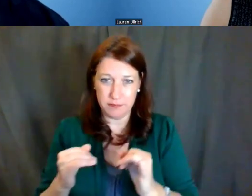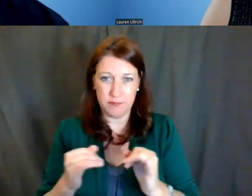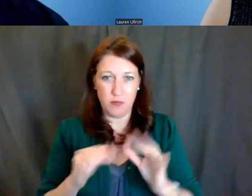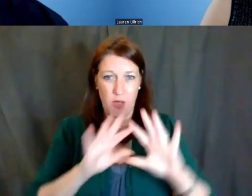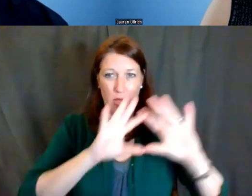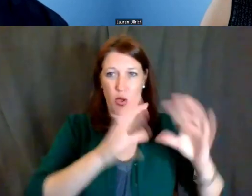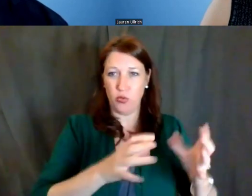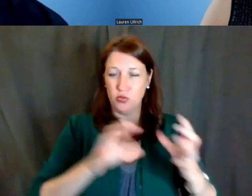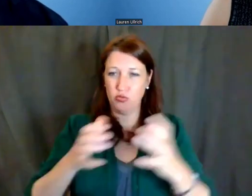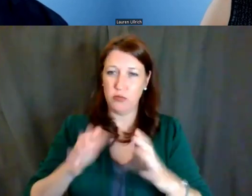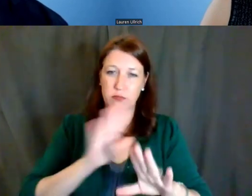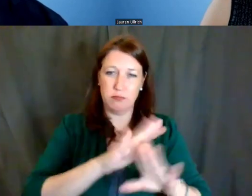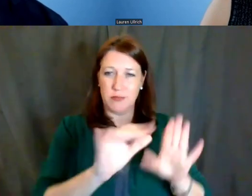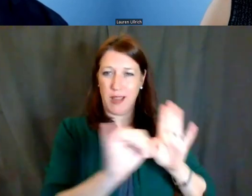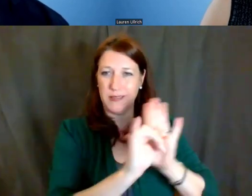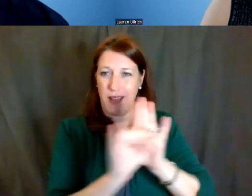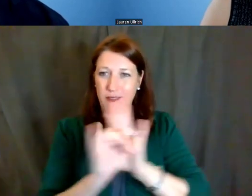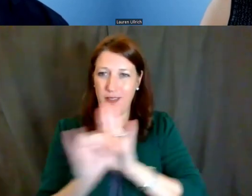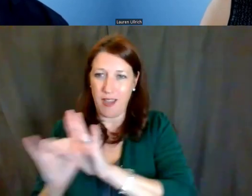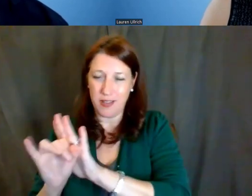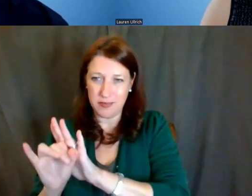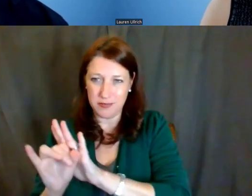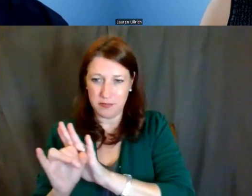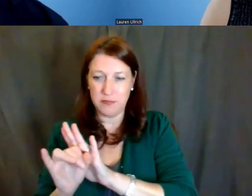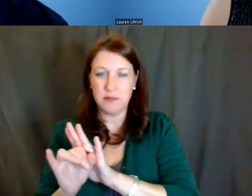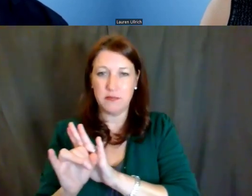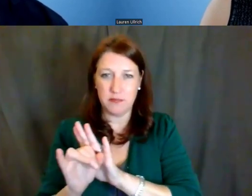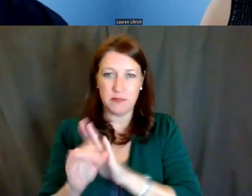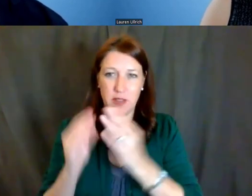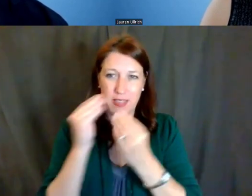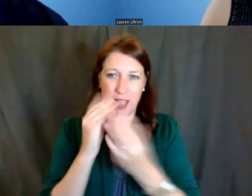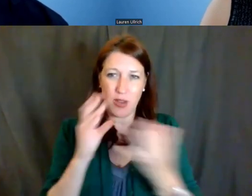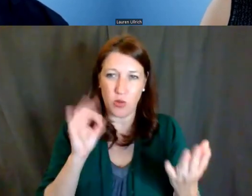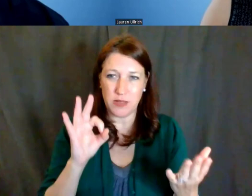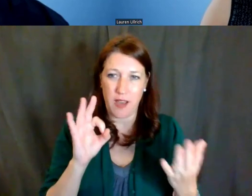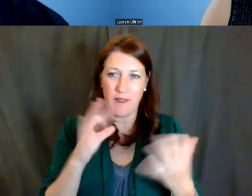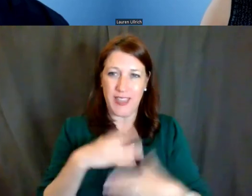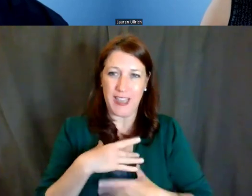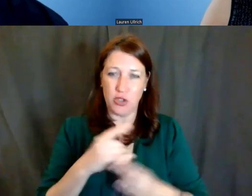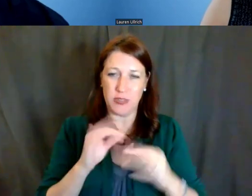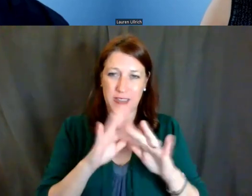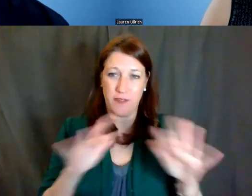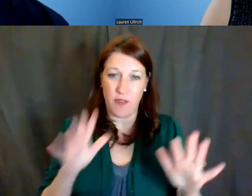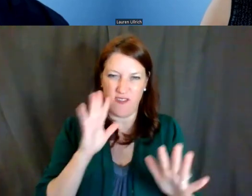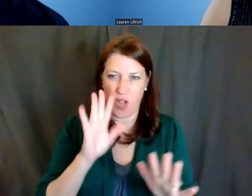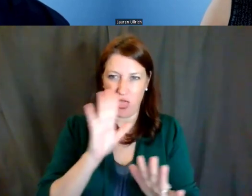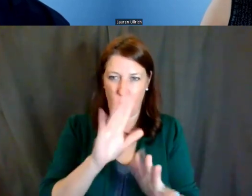that are identified in the Notice of Interest and Diversity for these particular programs.